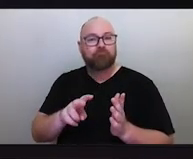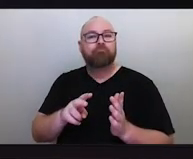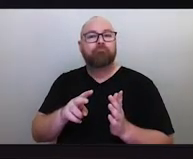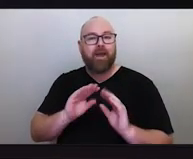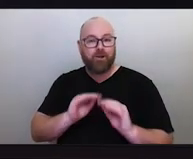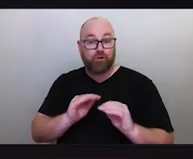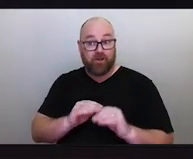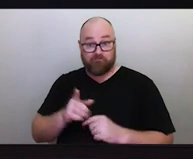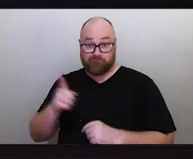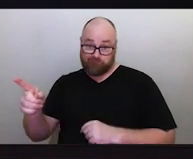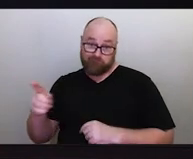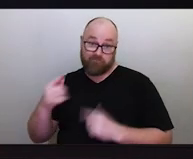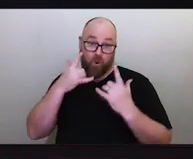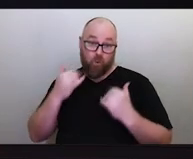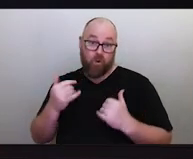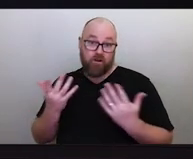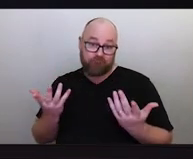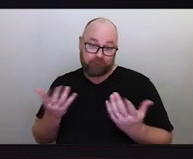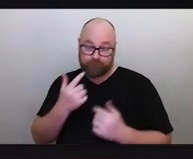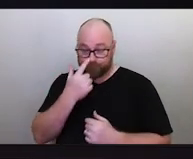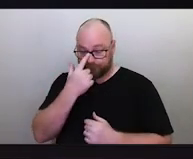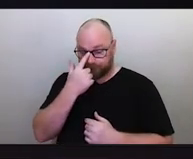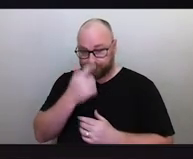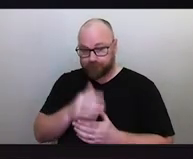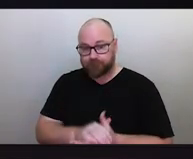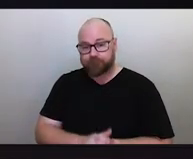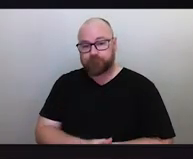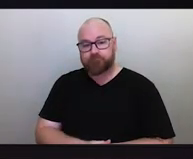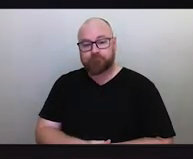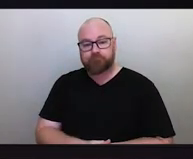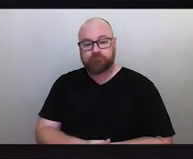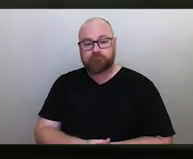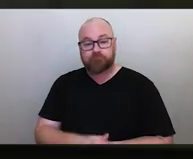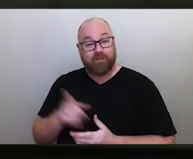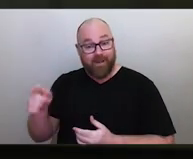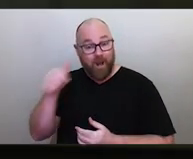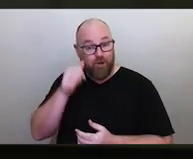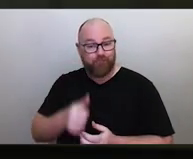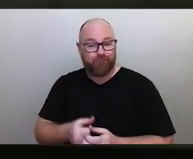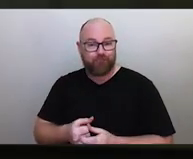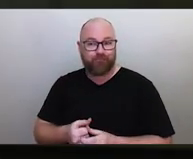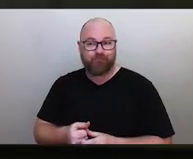So yeah, he knew. Can I please come back